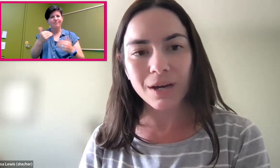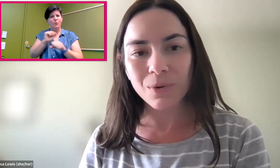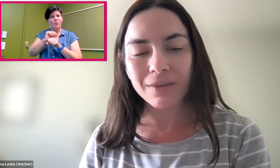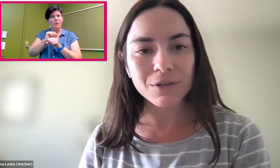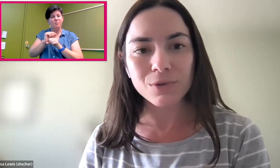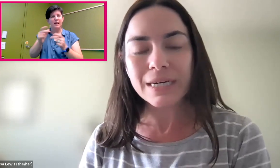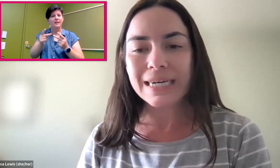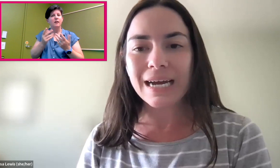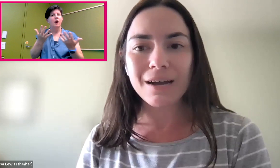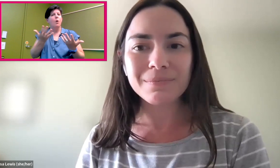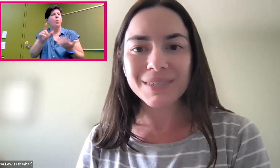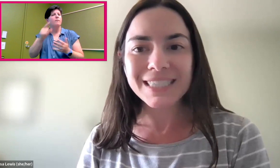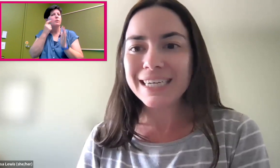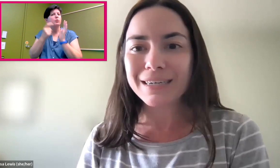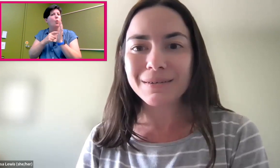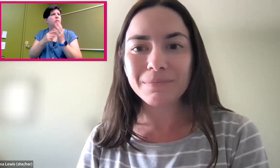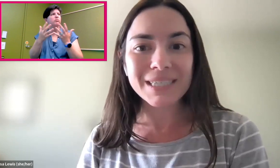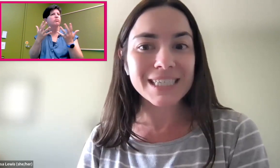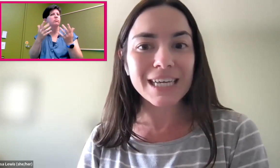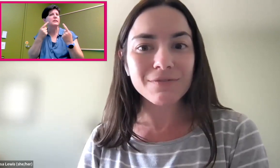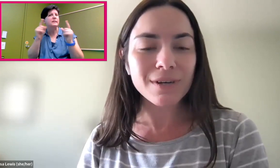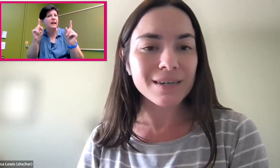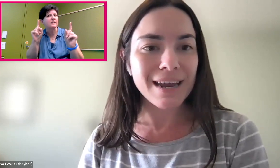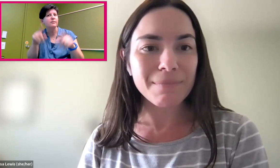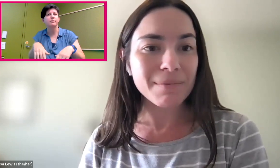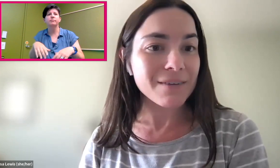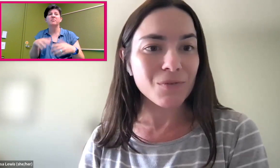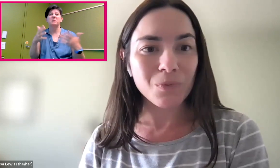What have you seen be successful, and maybe even